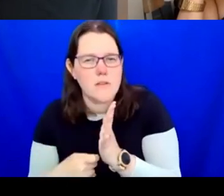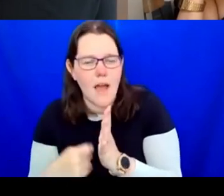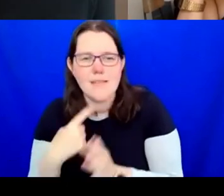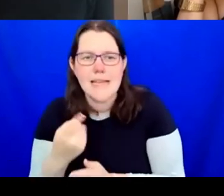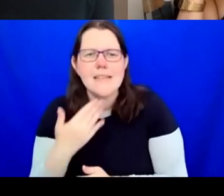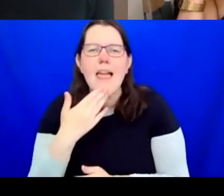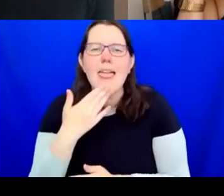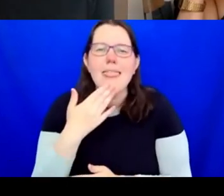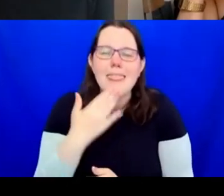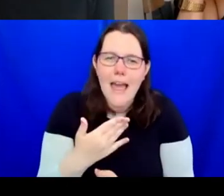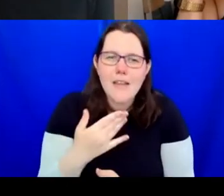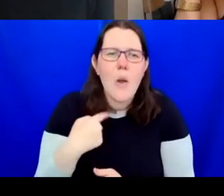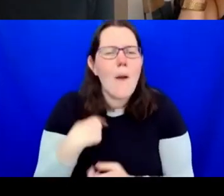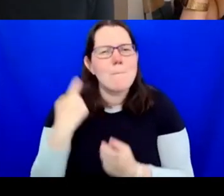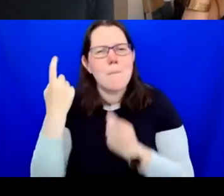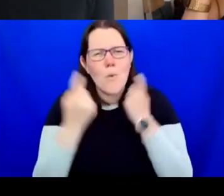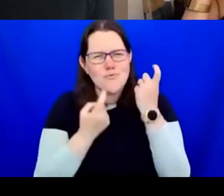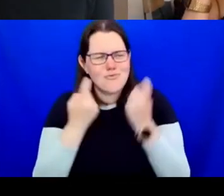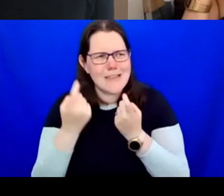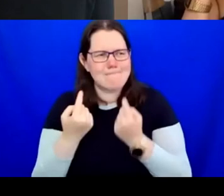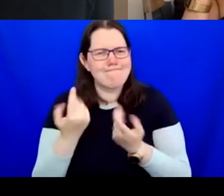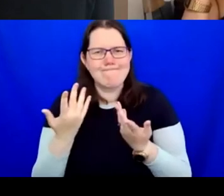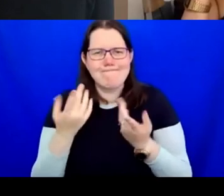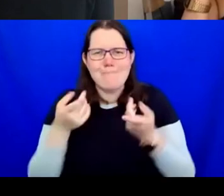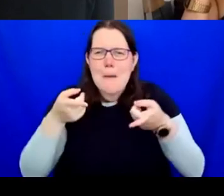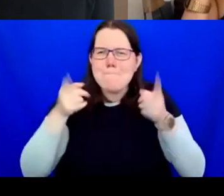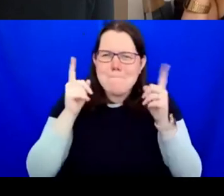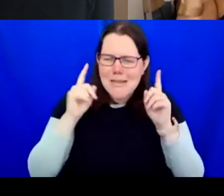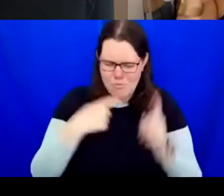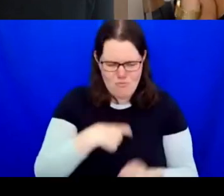management role. Changing programming aims and influencing who you work with,